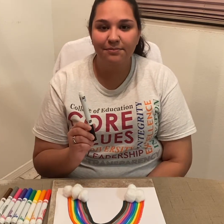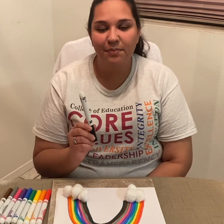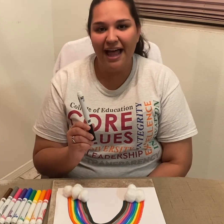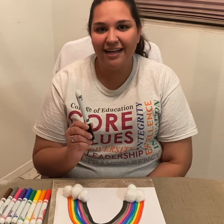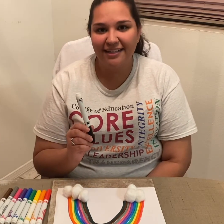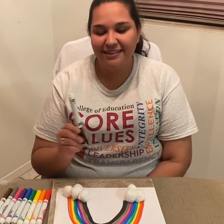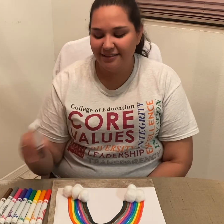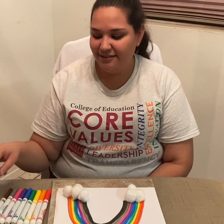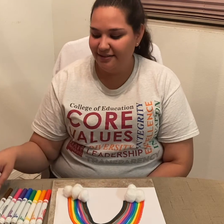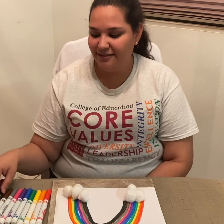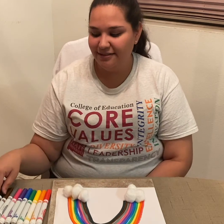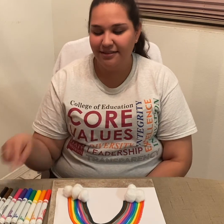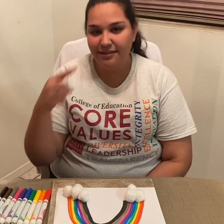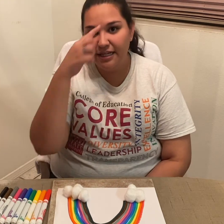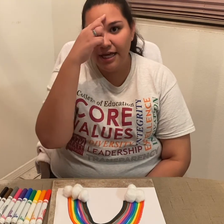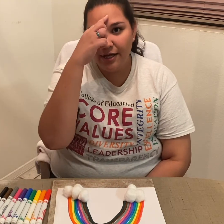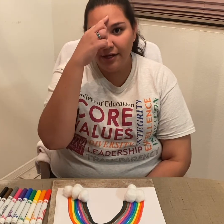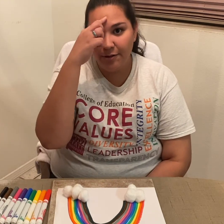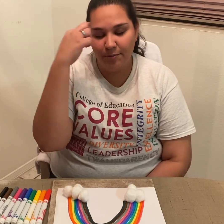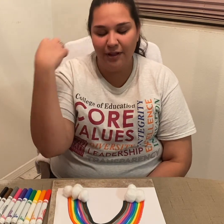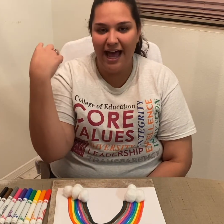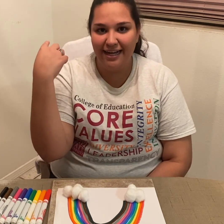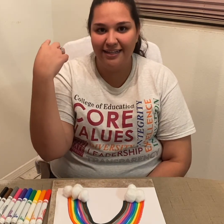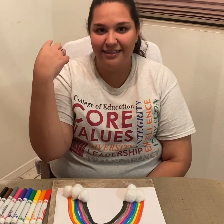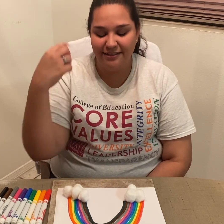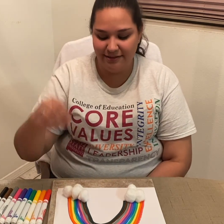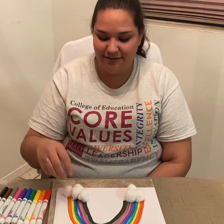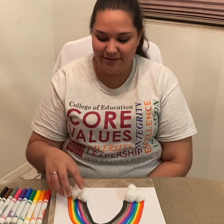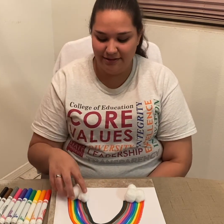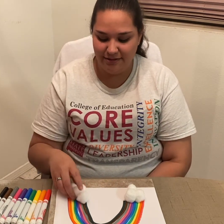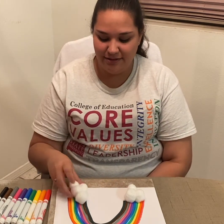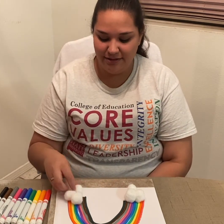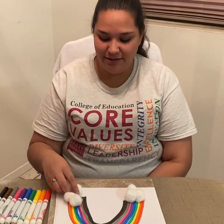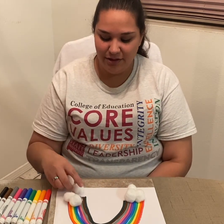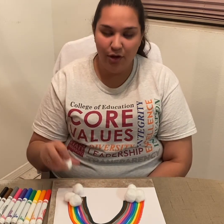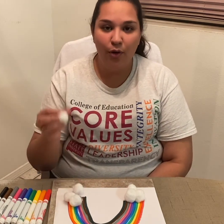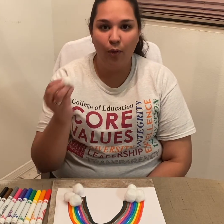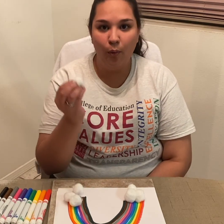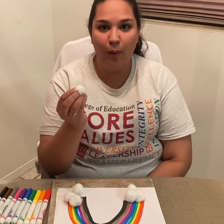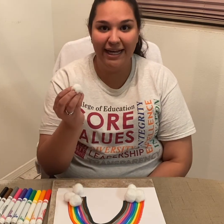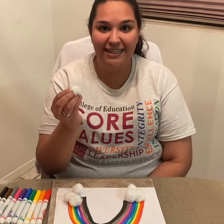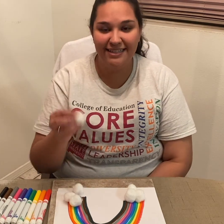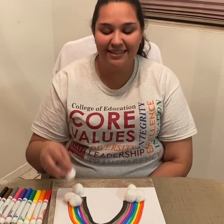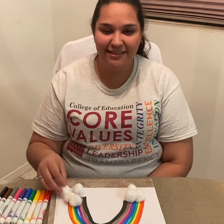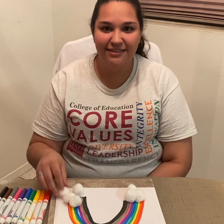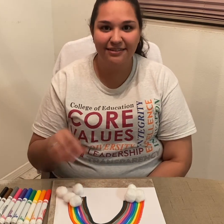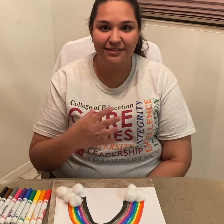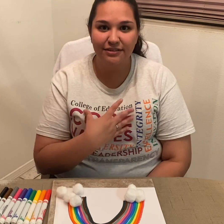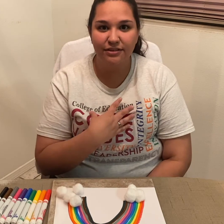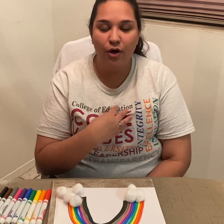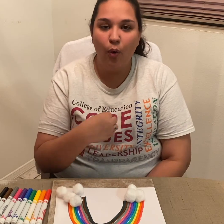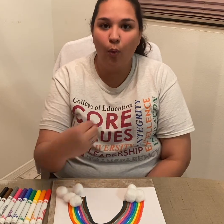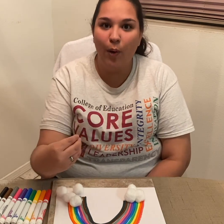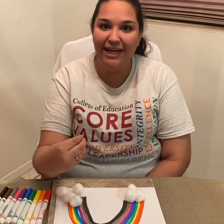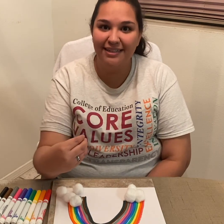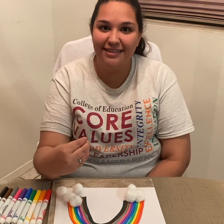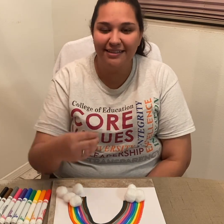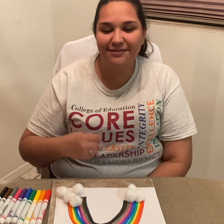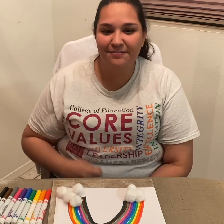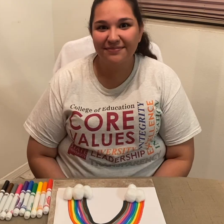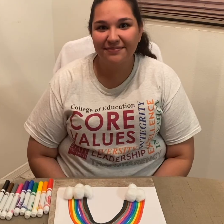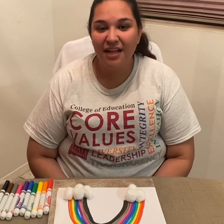Black *signs 'black'* White *signs 'white'*